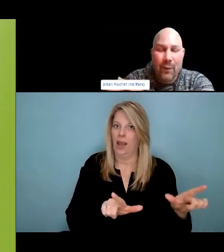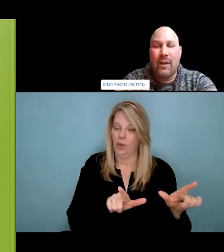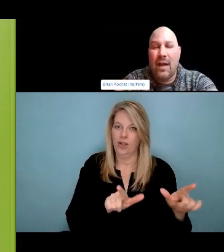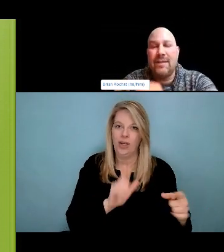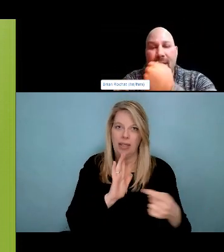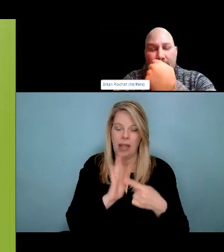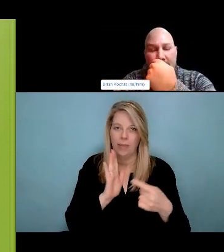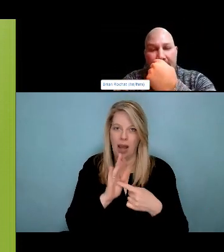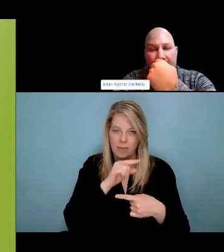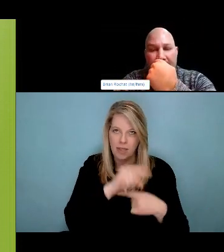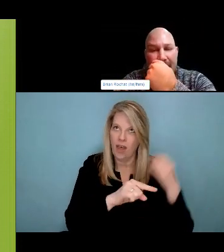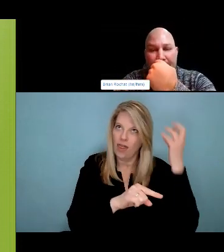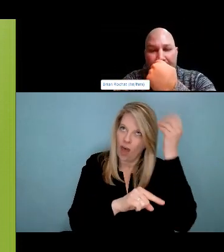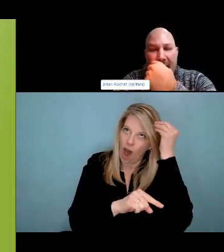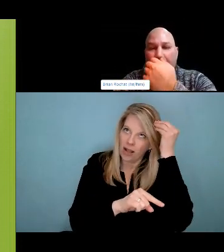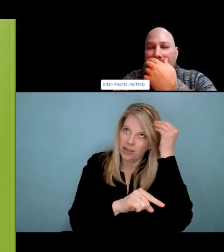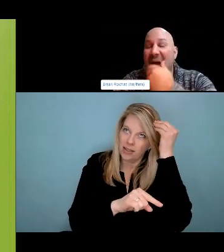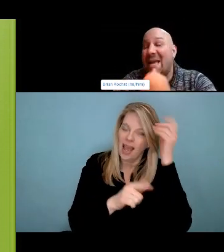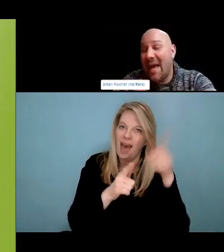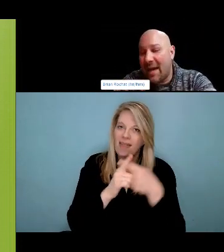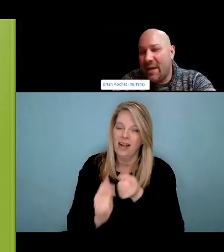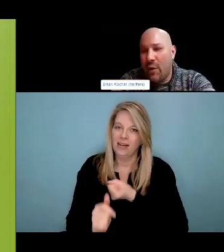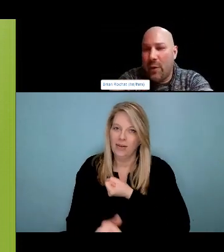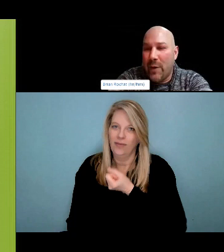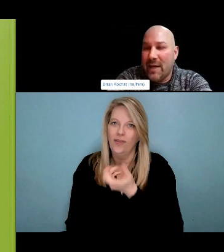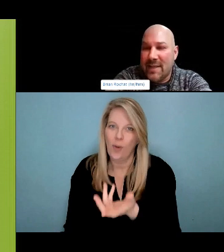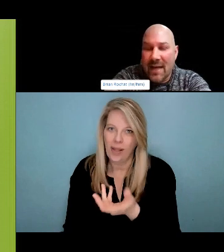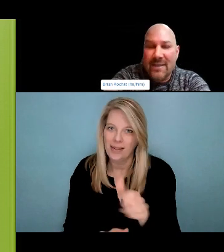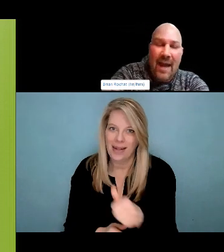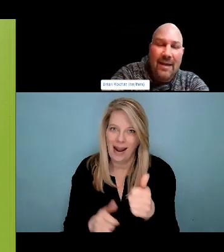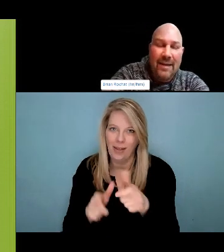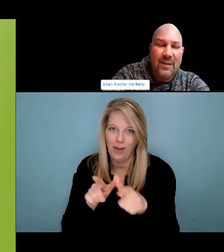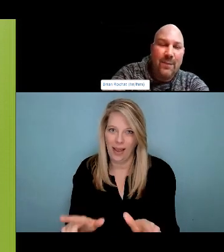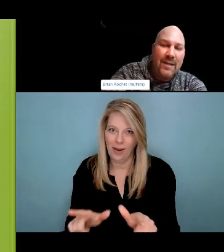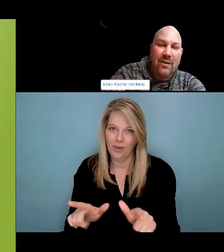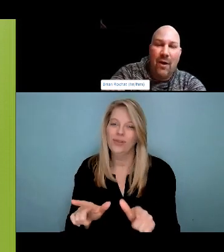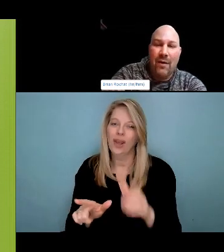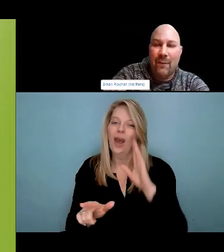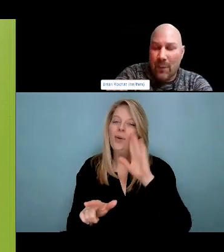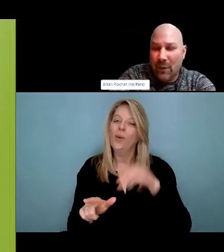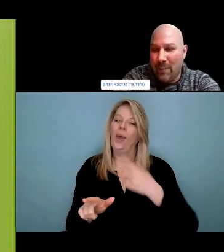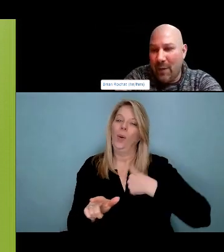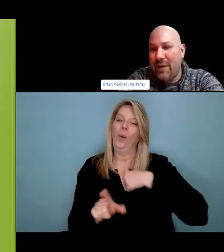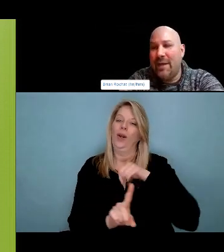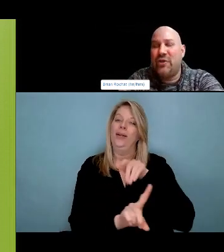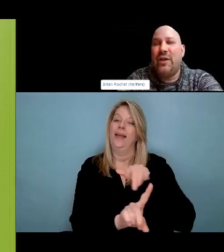a knock on the door. She said she went for help 3 times and they turned her away 3 times.